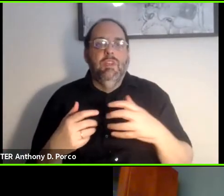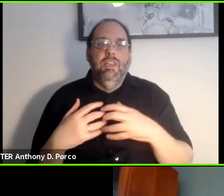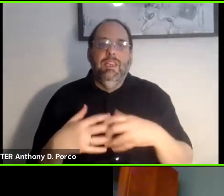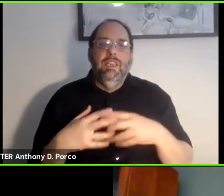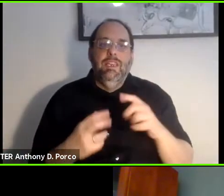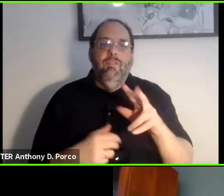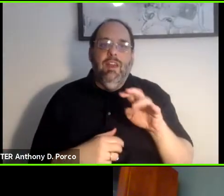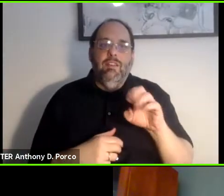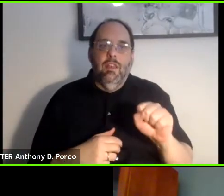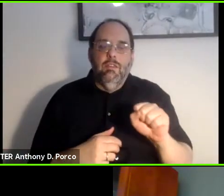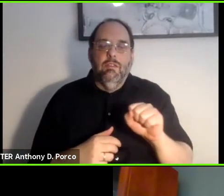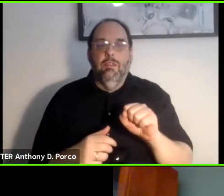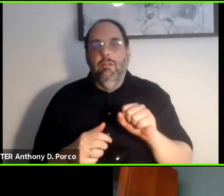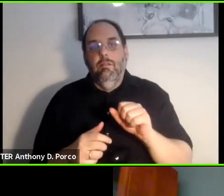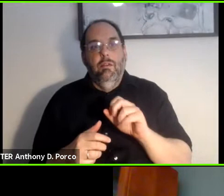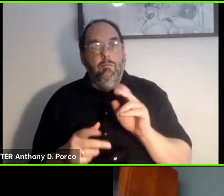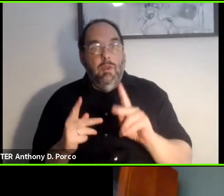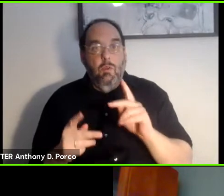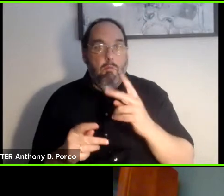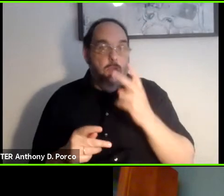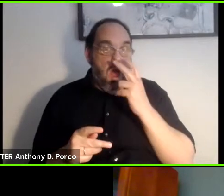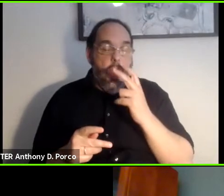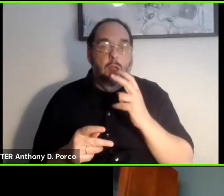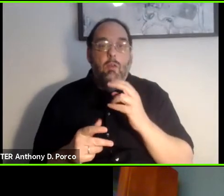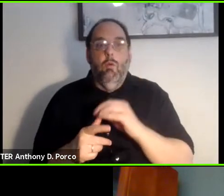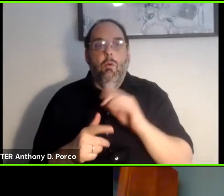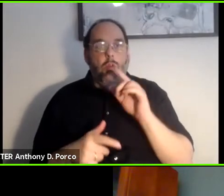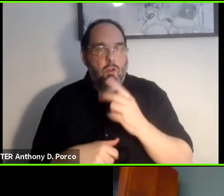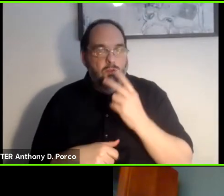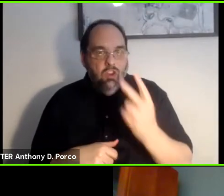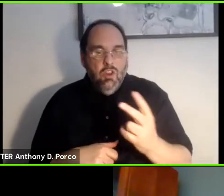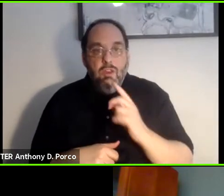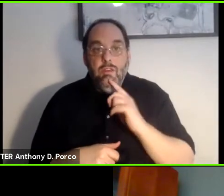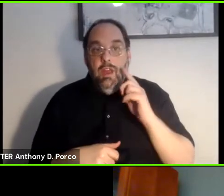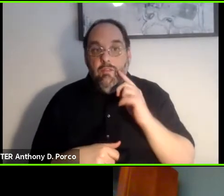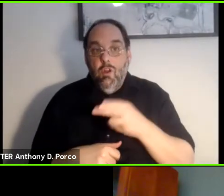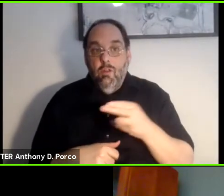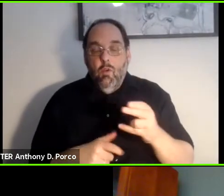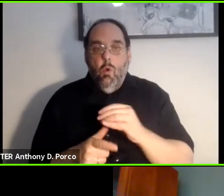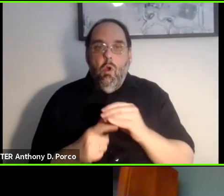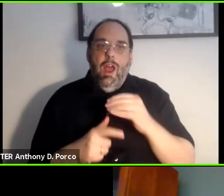are blind or low vision, are deaf and hard of hearing or who have a cognitive disabilities.